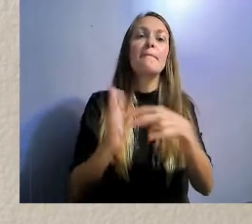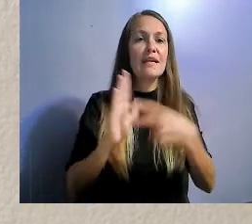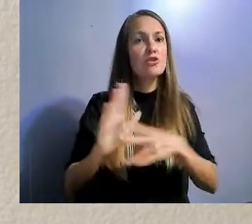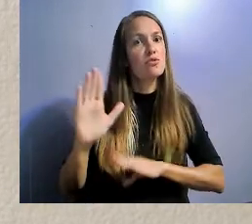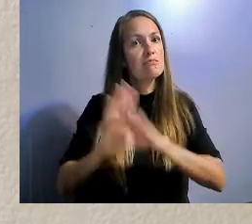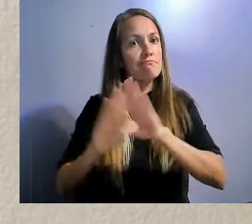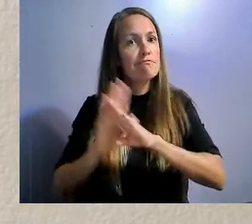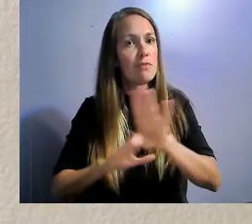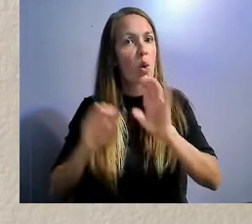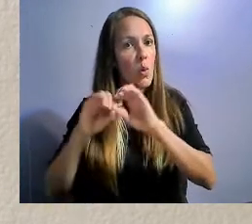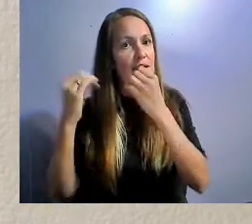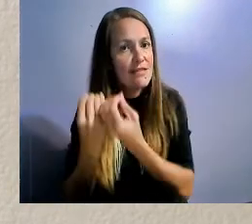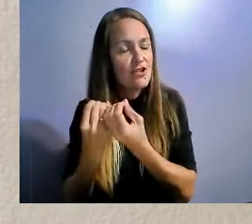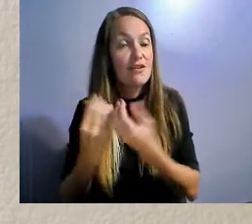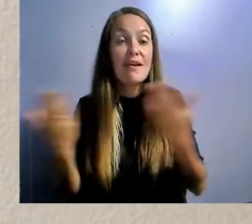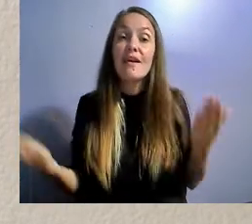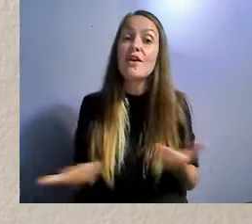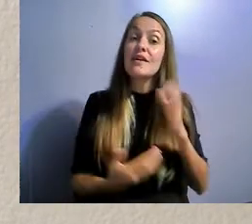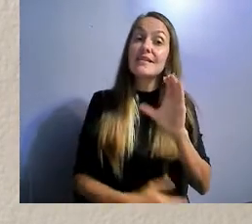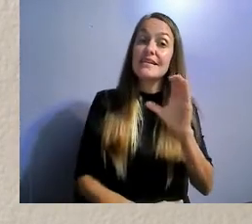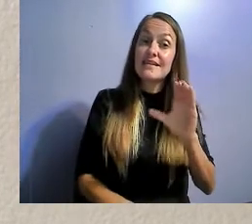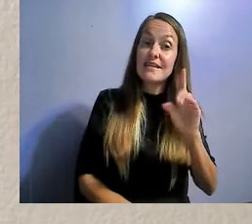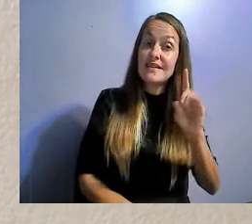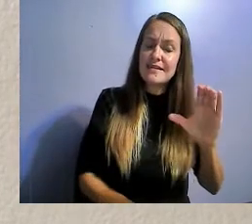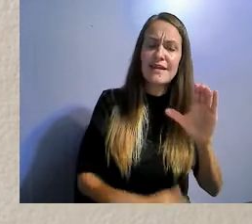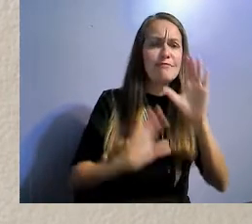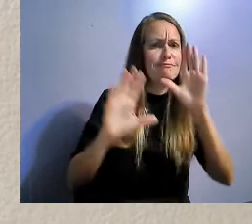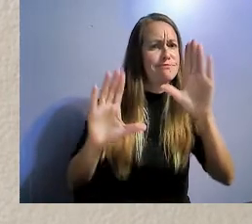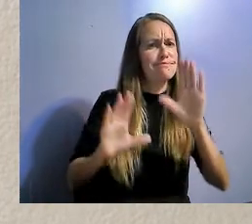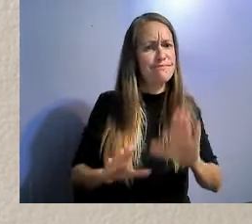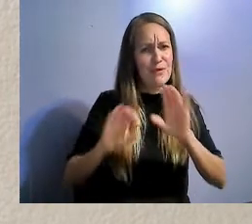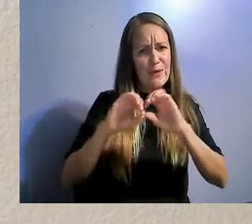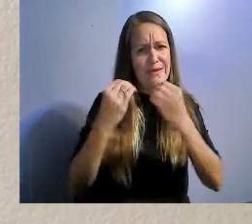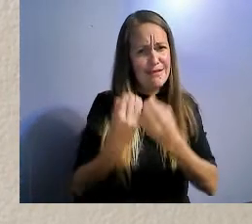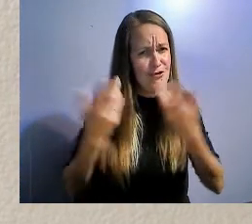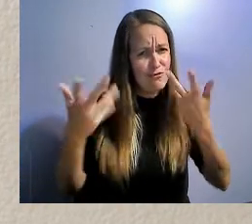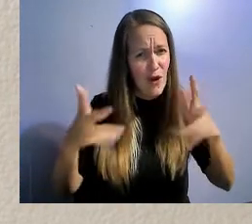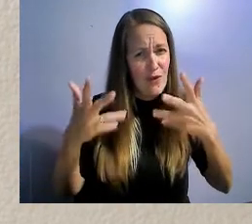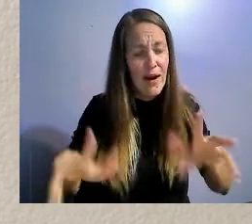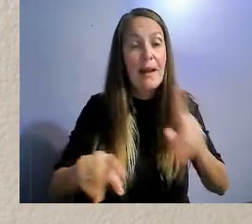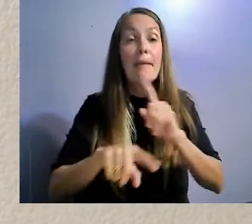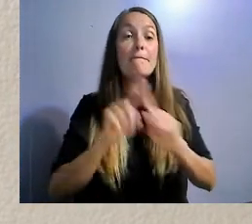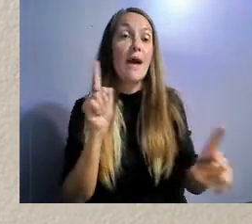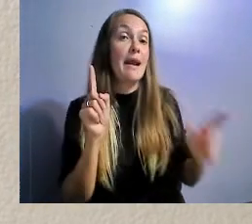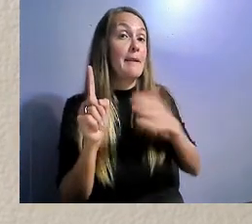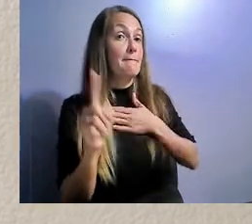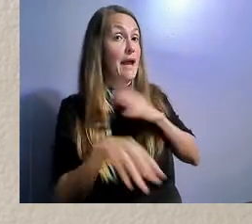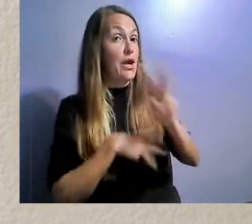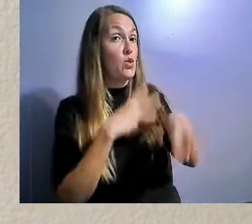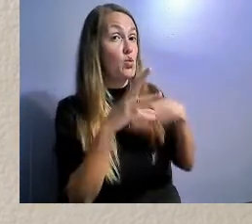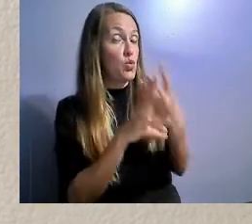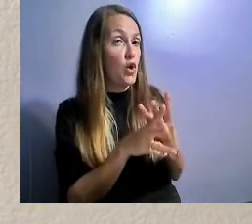But when we speak of organizer, at least in my world, or the world of nonprofits being collective action,